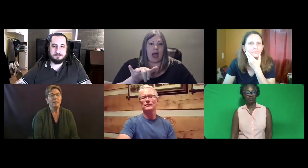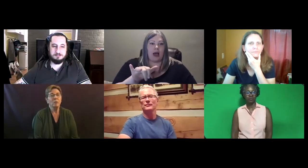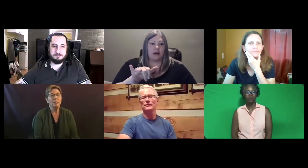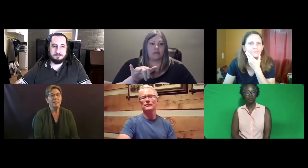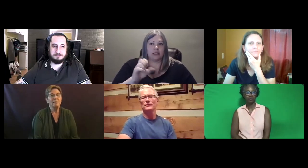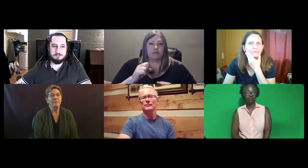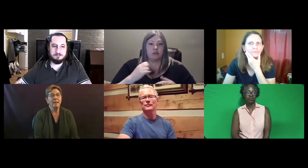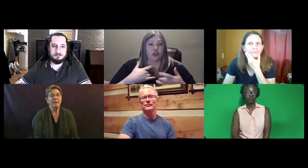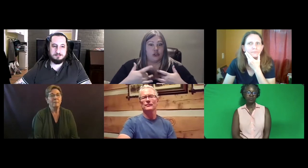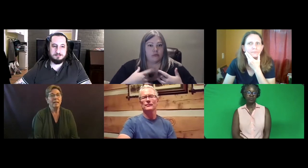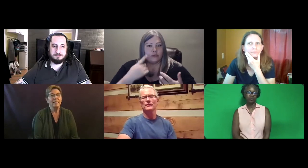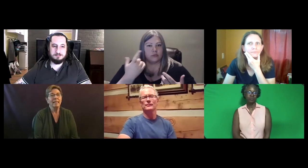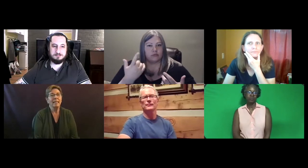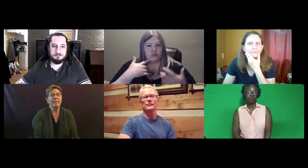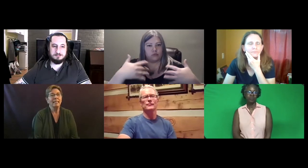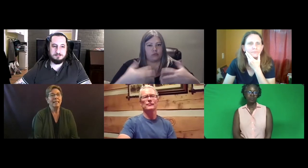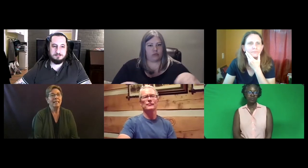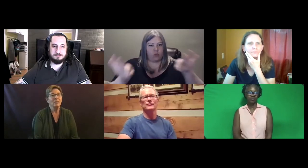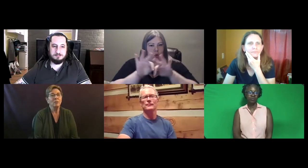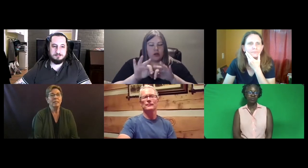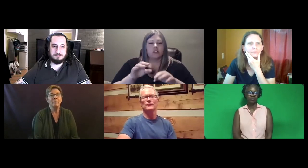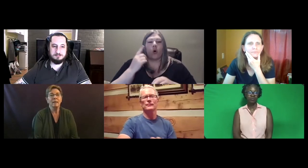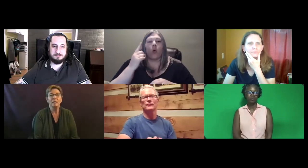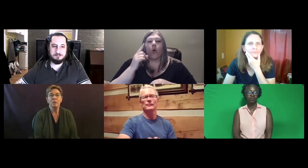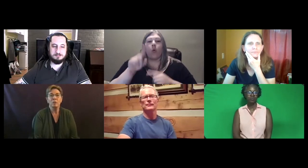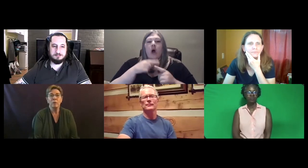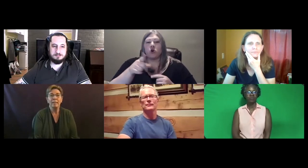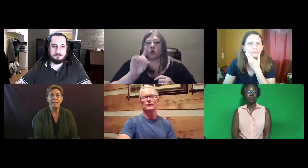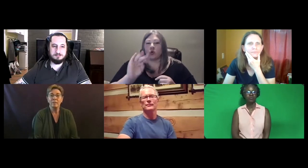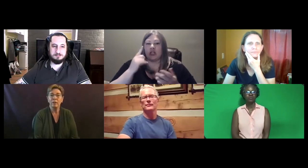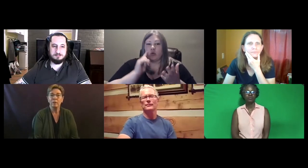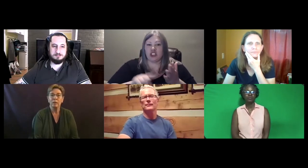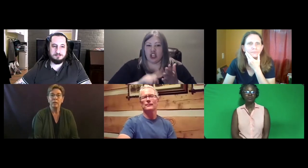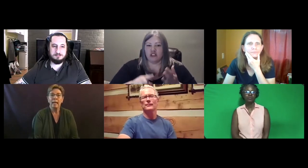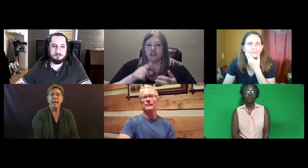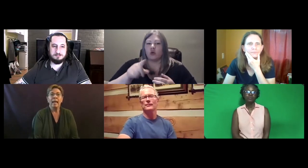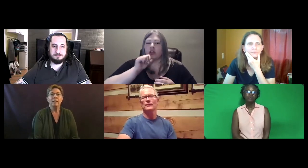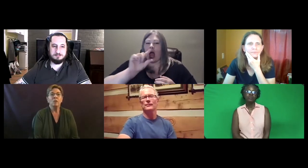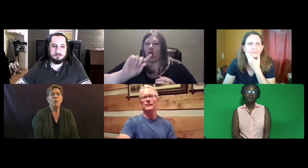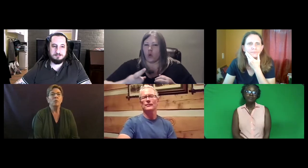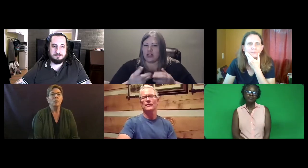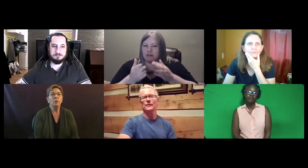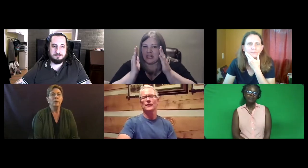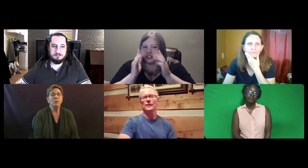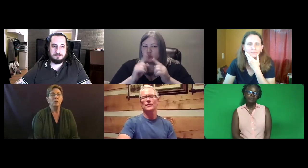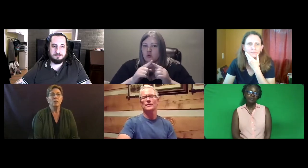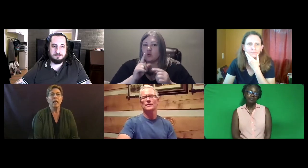who was deafblind and I think that's a concern as well. Because that's very critical. So when doing research.